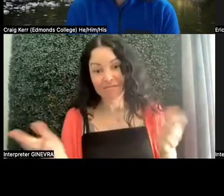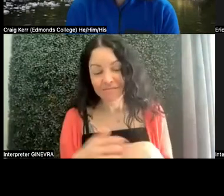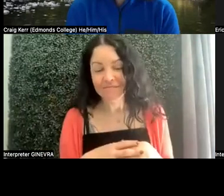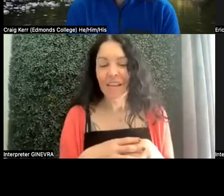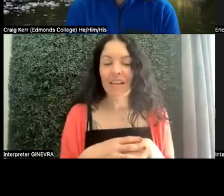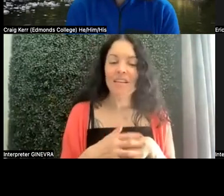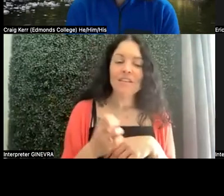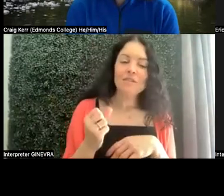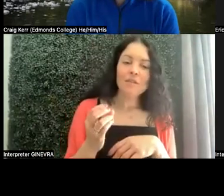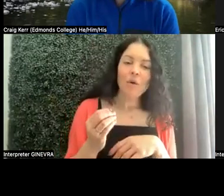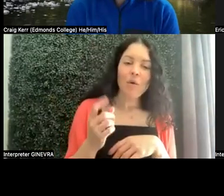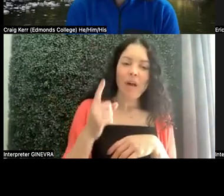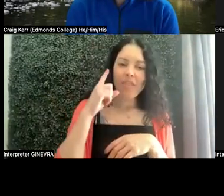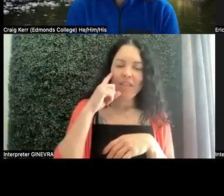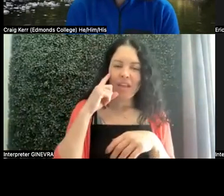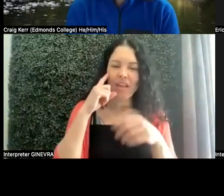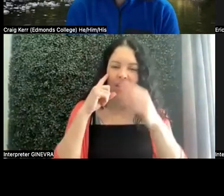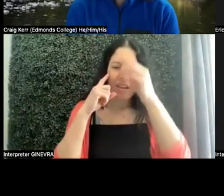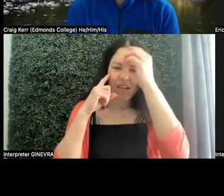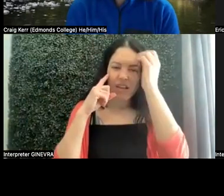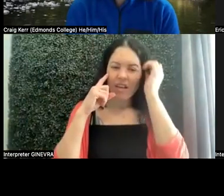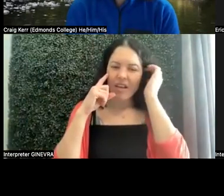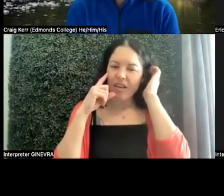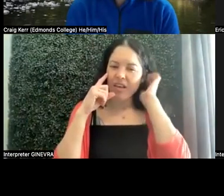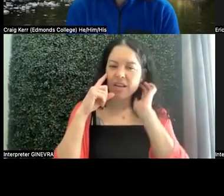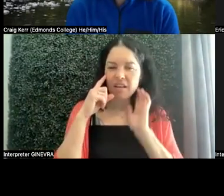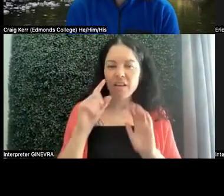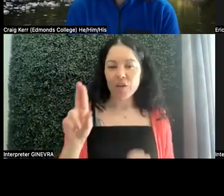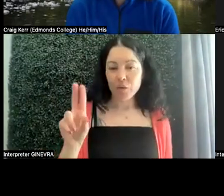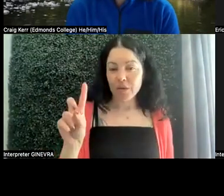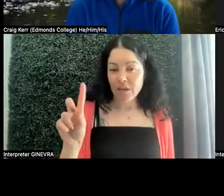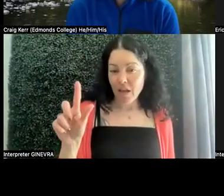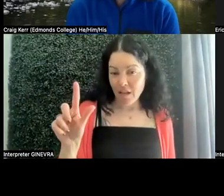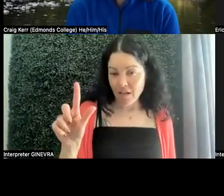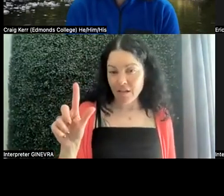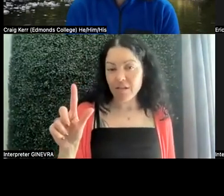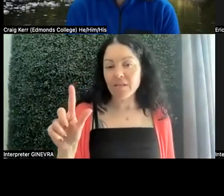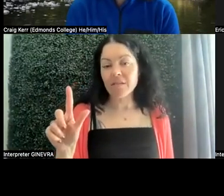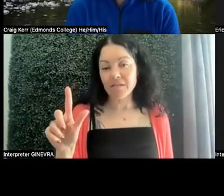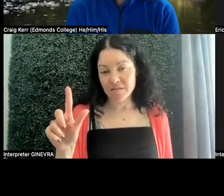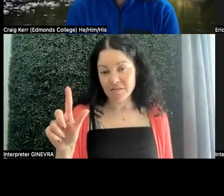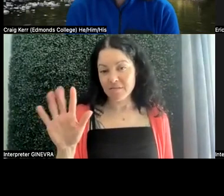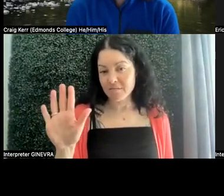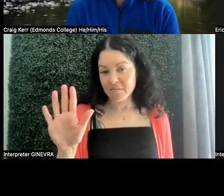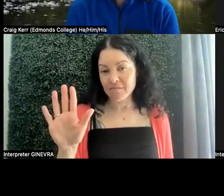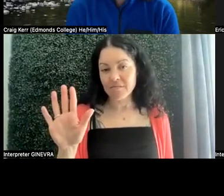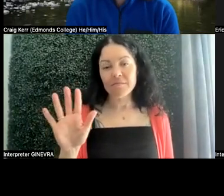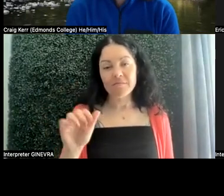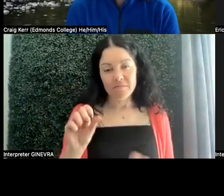So I think UDL, universal design in learning principles